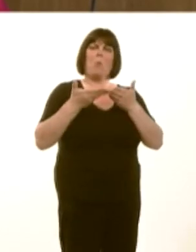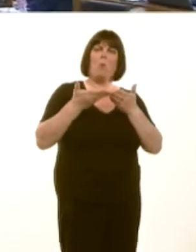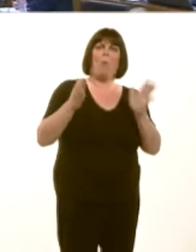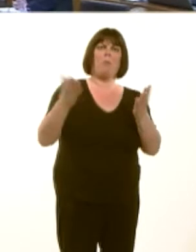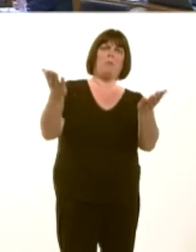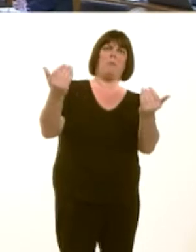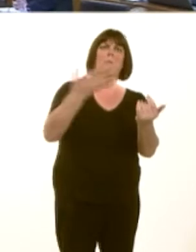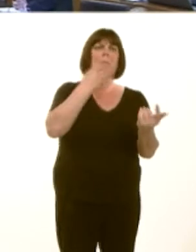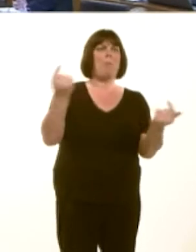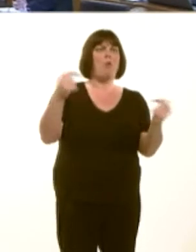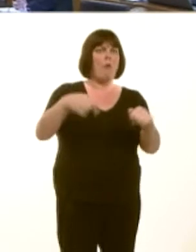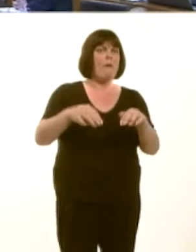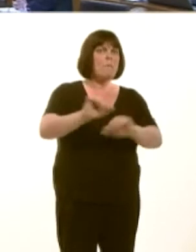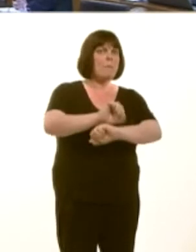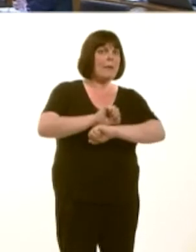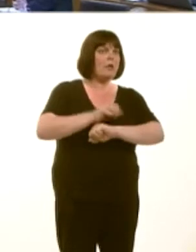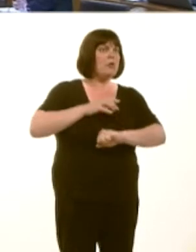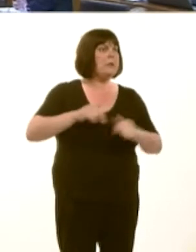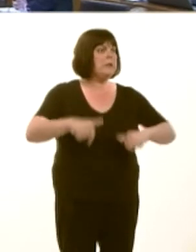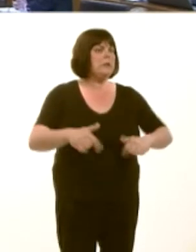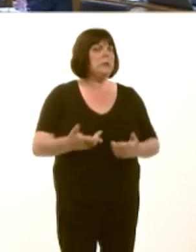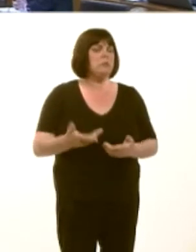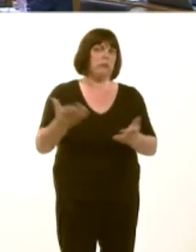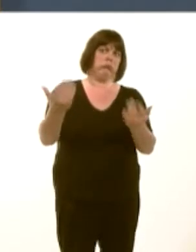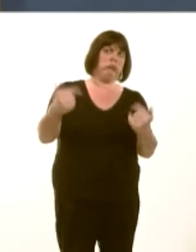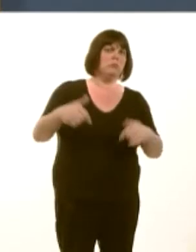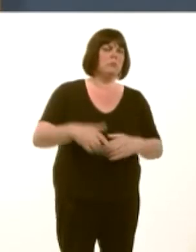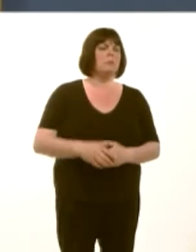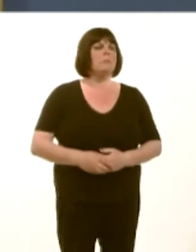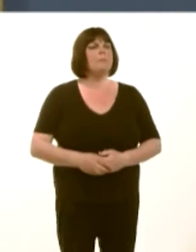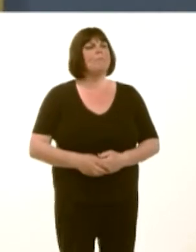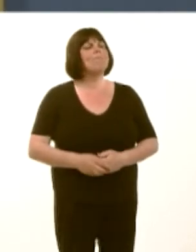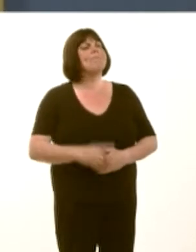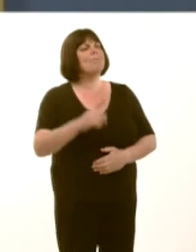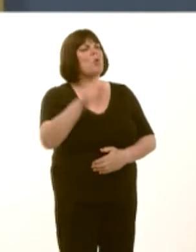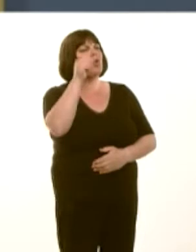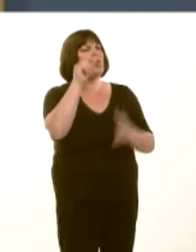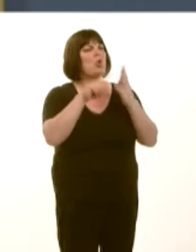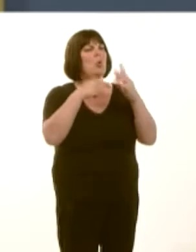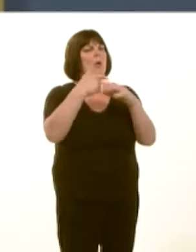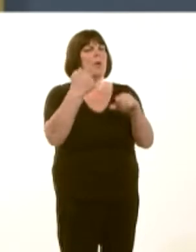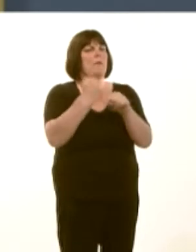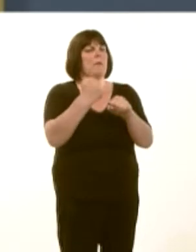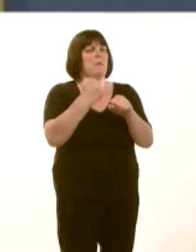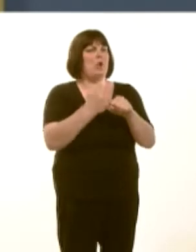Leanne Wood: Thank you for your answer, First Minister. As you know, the UK Government has two primary schemes for refugees.